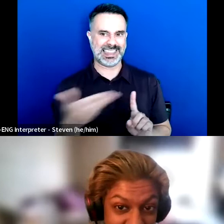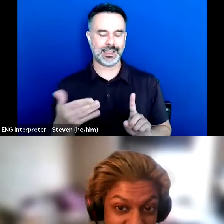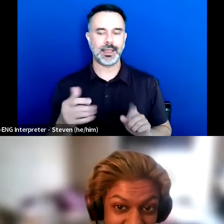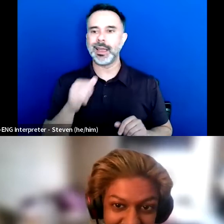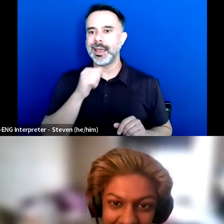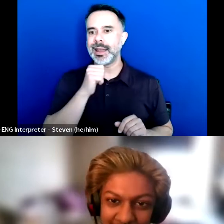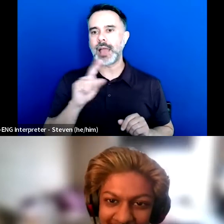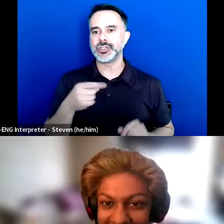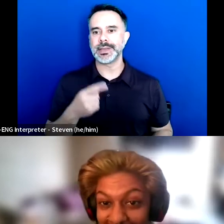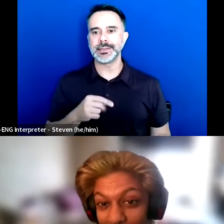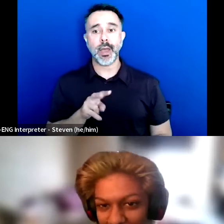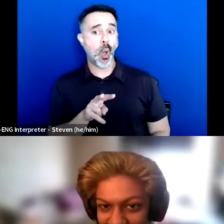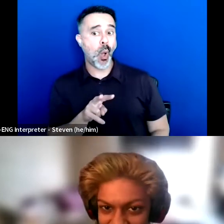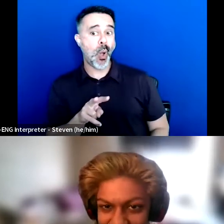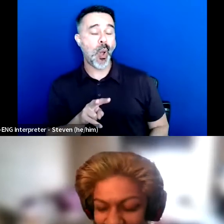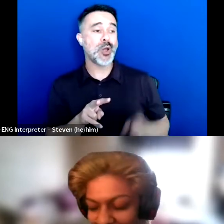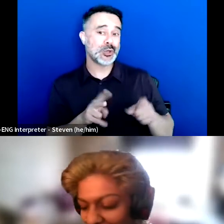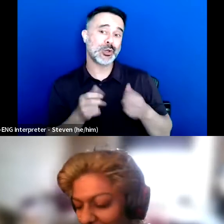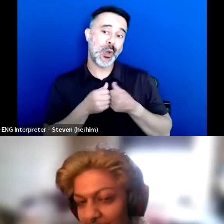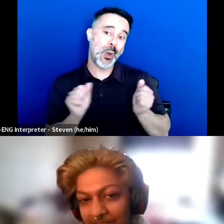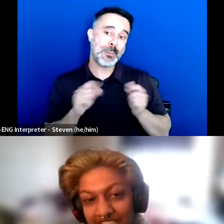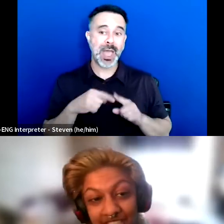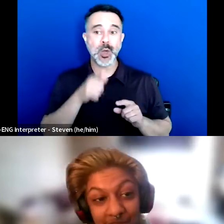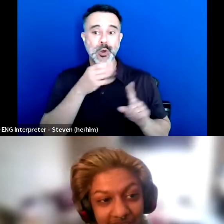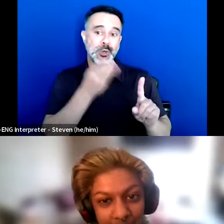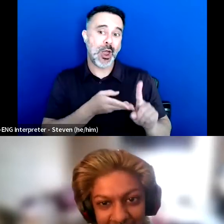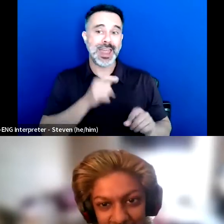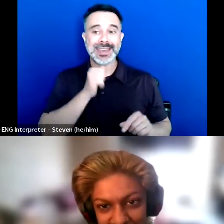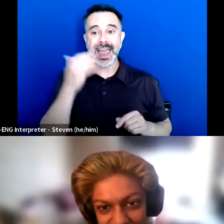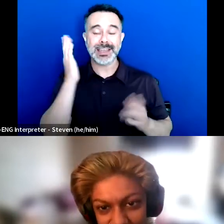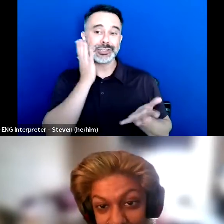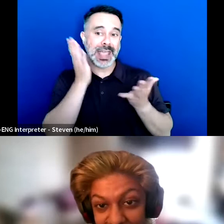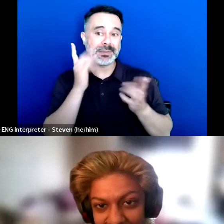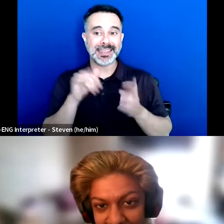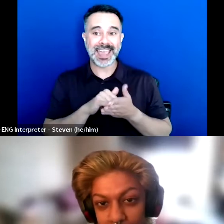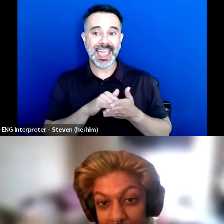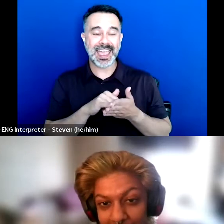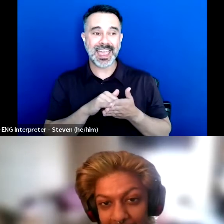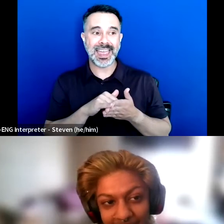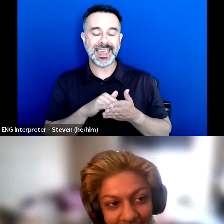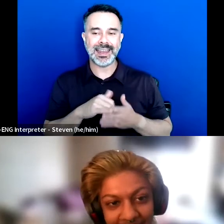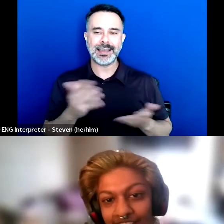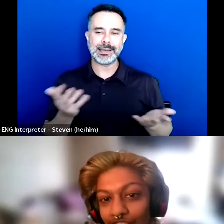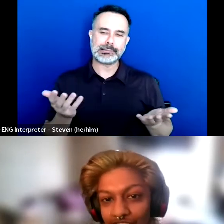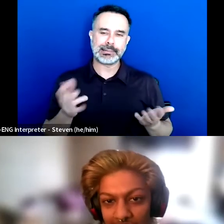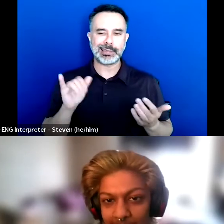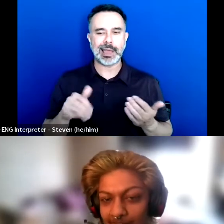That's an inspiration, which is usually what a lot of the comments kind of boil down to.